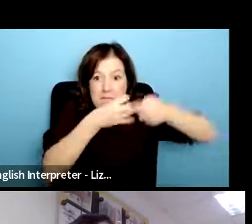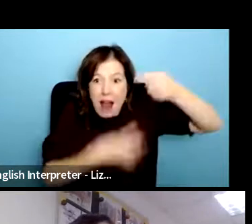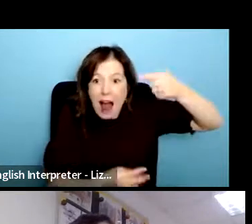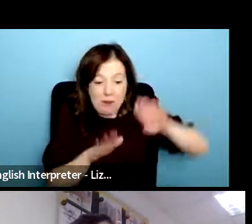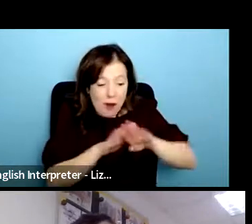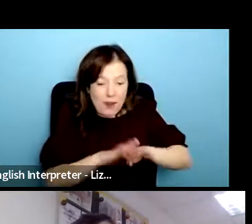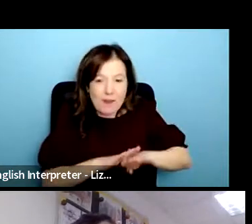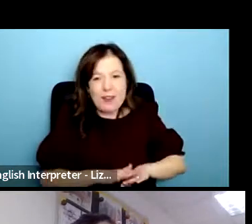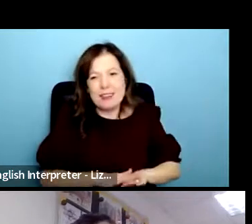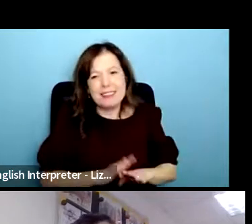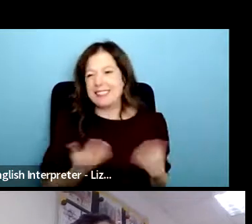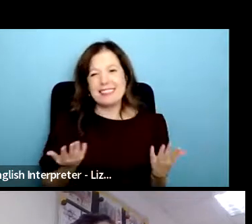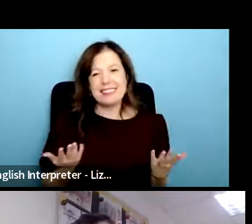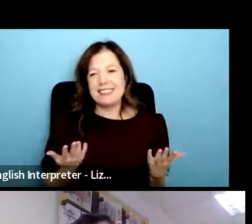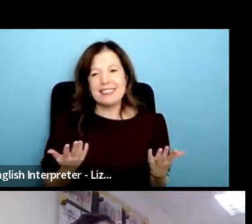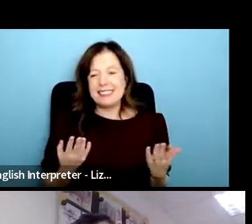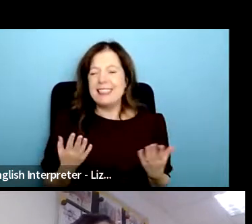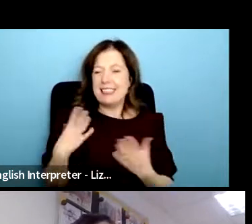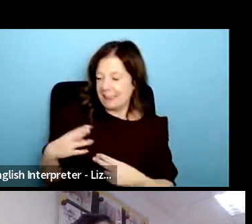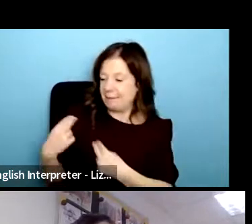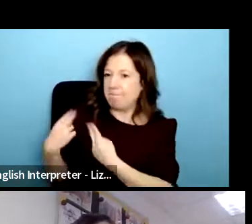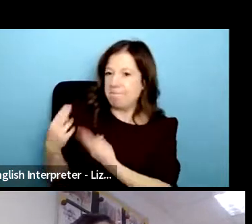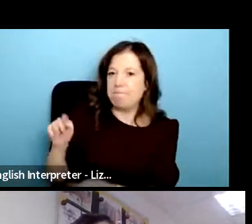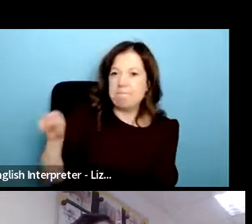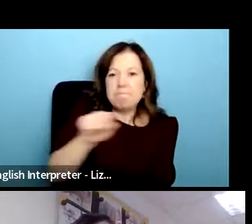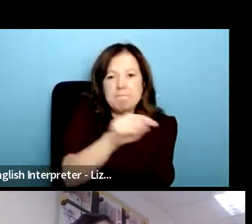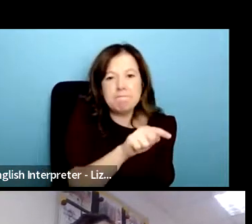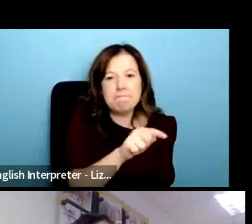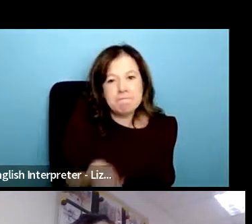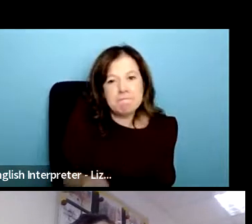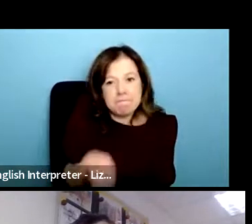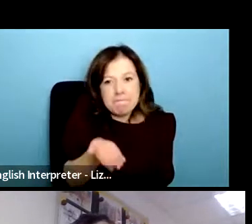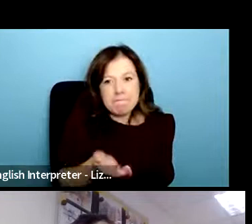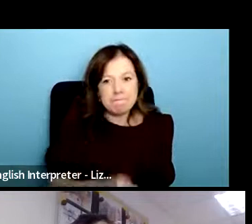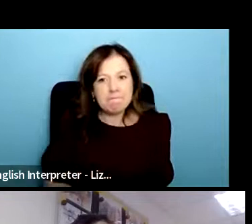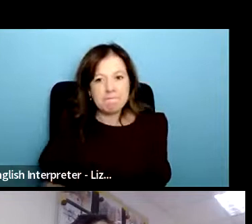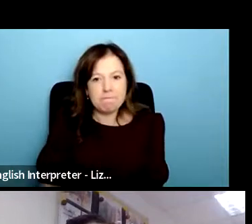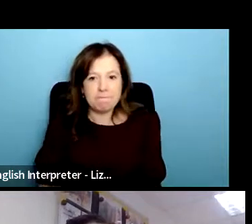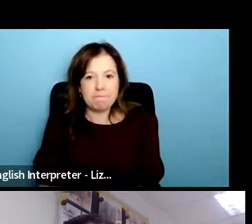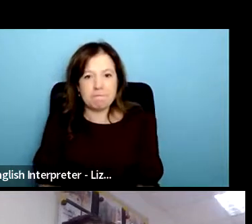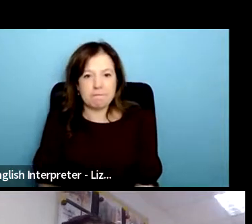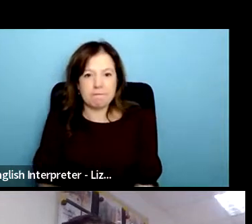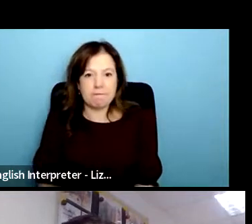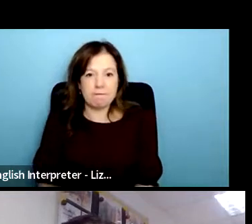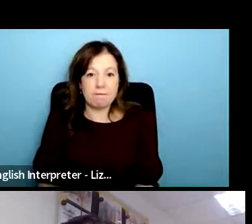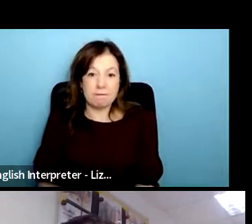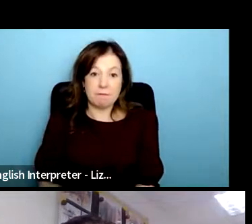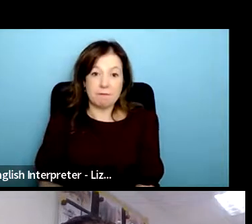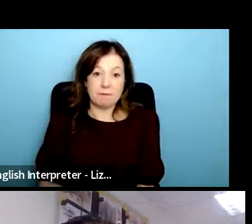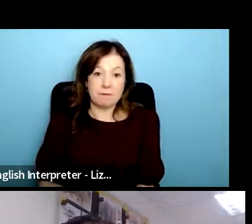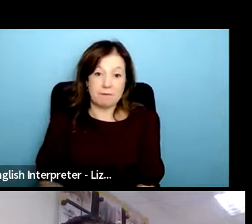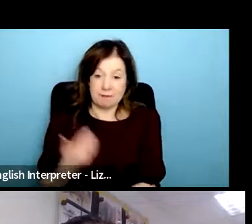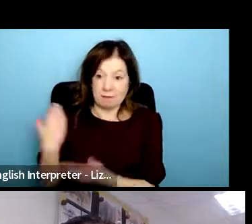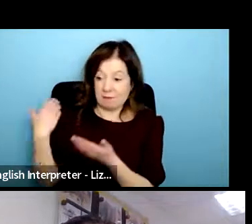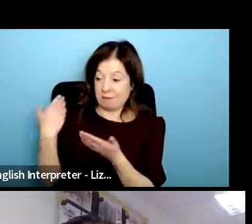this year it's been a huge learning curve for us as we've kind of um tried to to support people